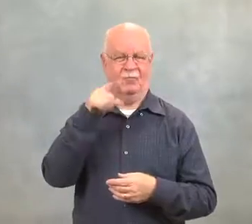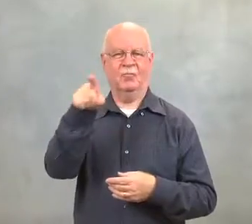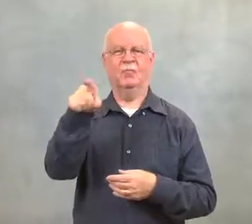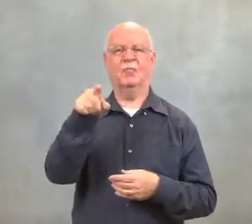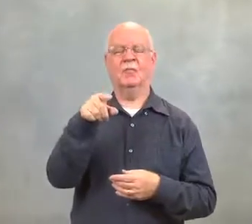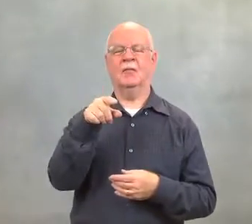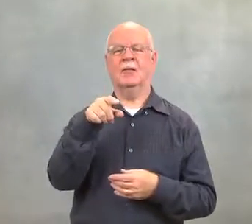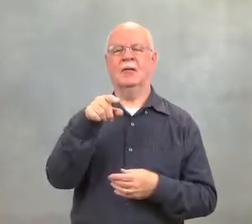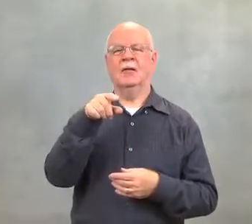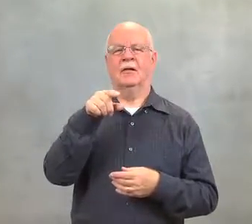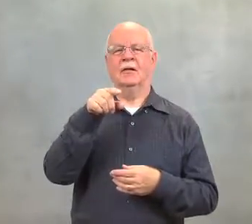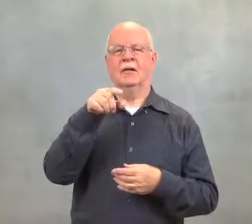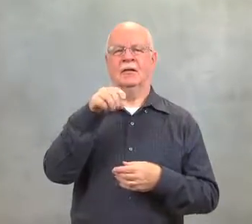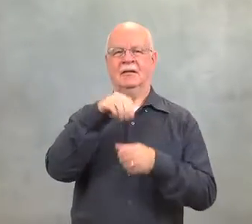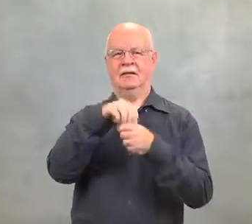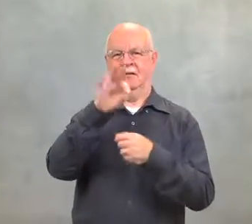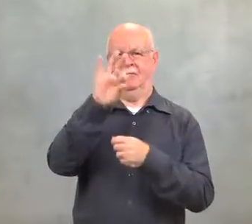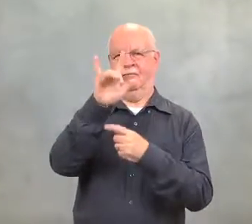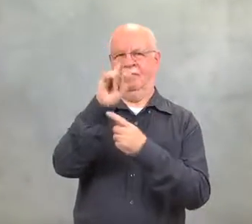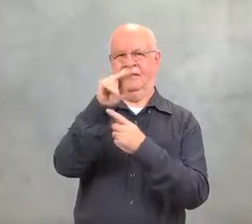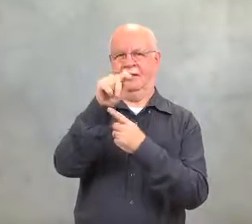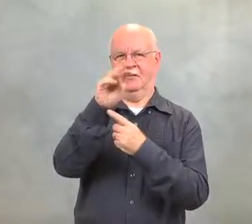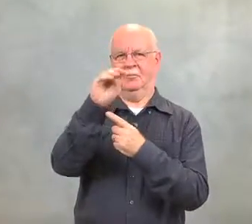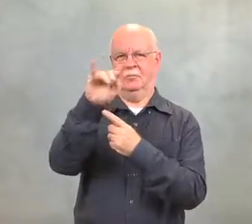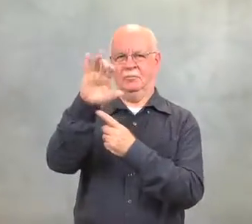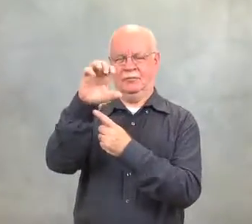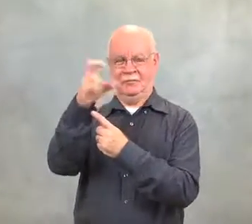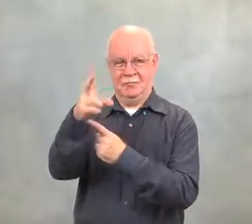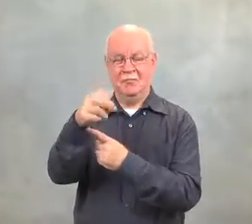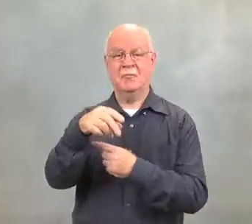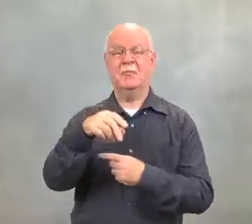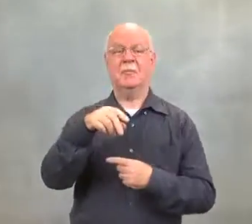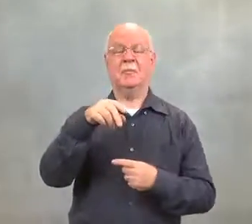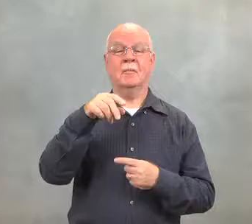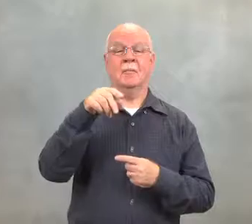which is in Flint Michigan.